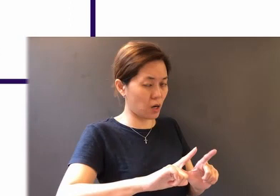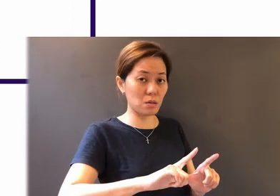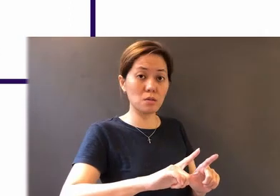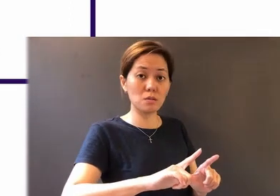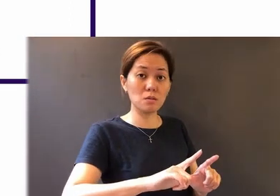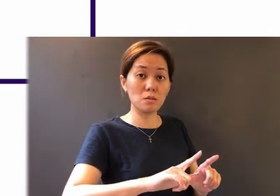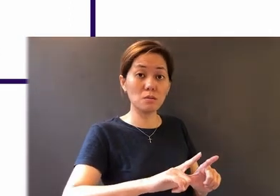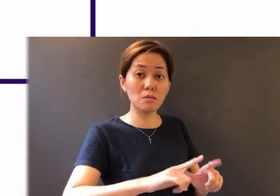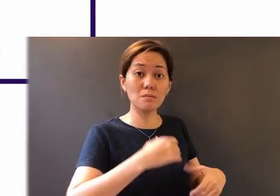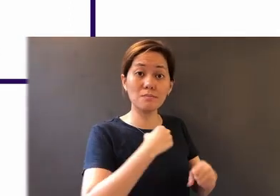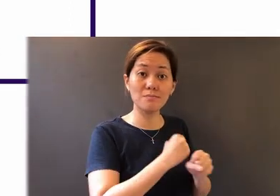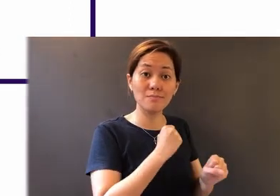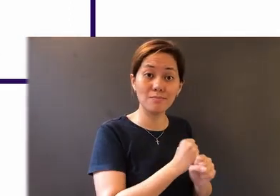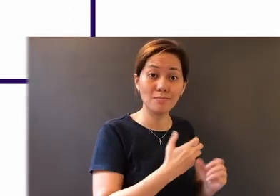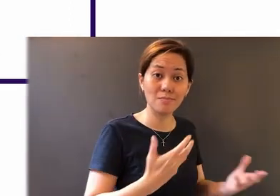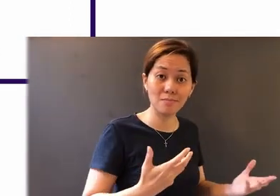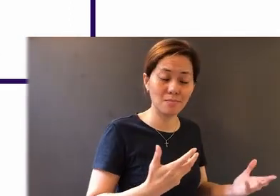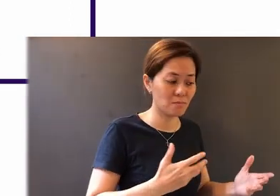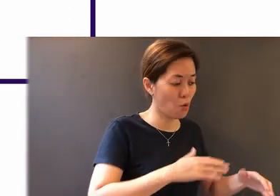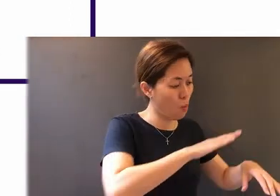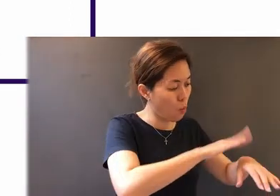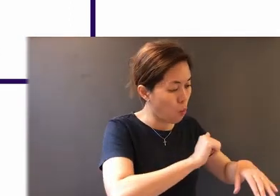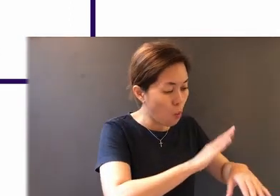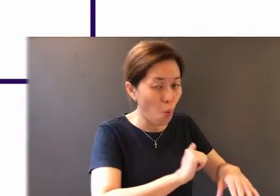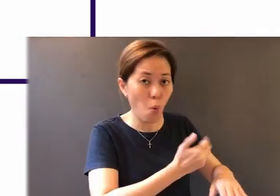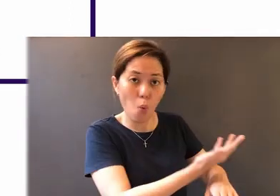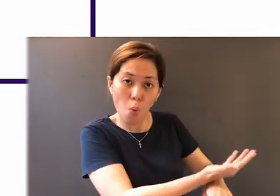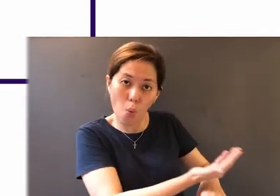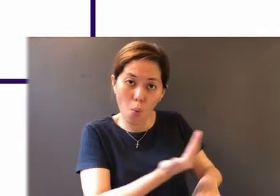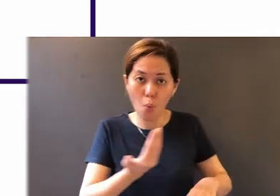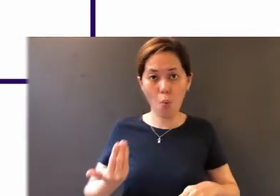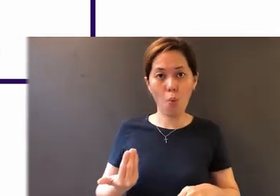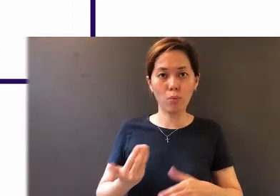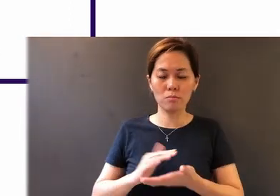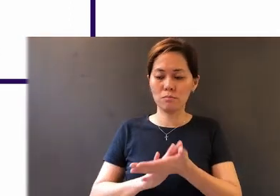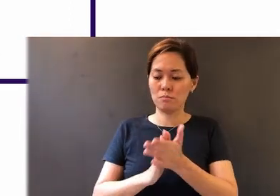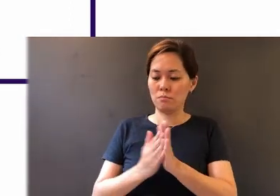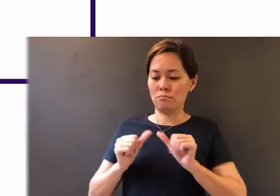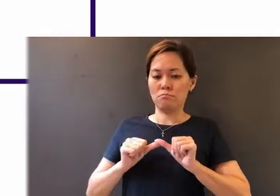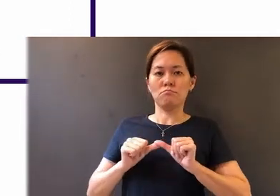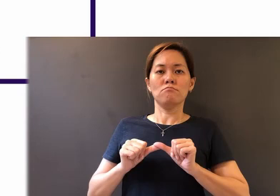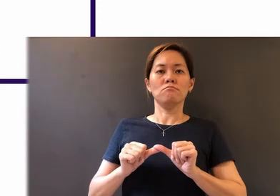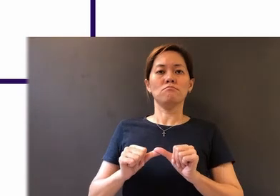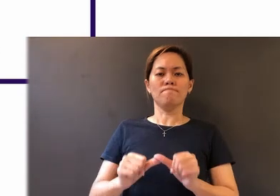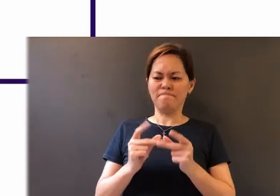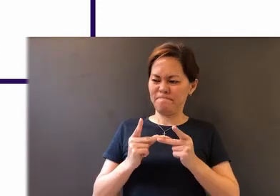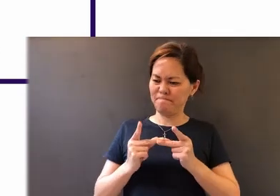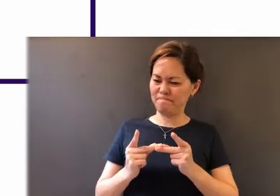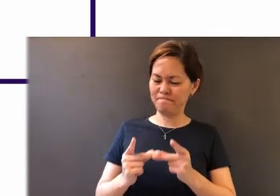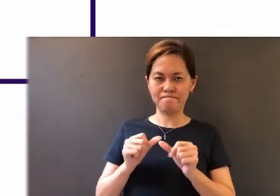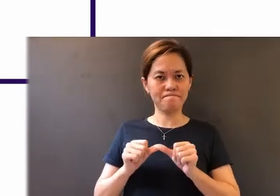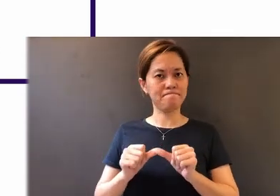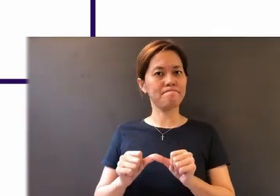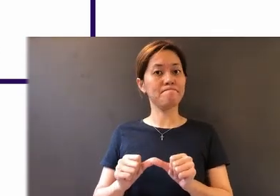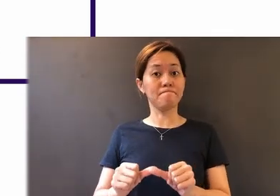will cause and call us into steadfastness and perseverance.